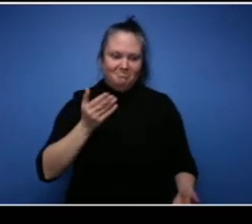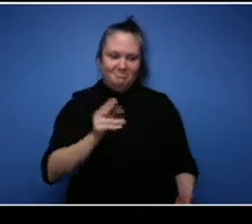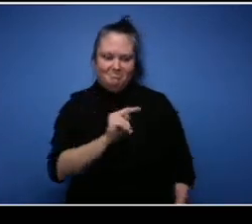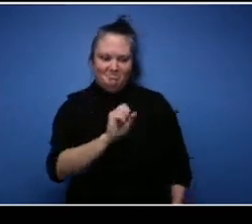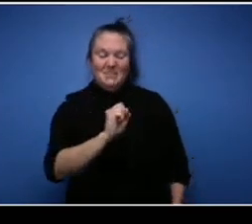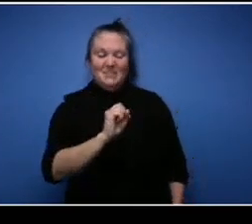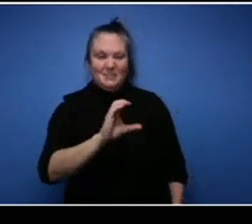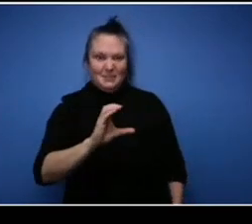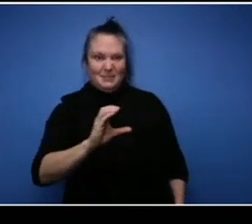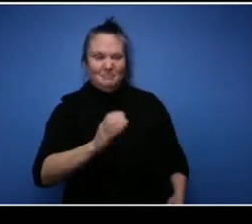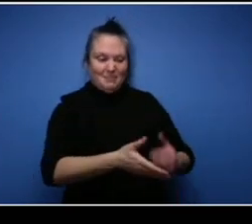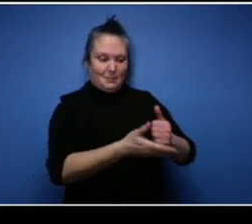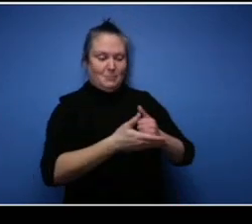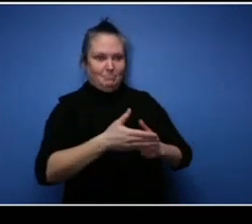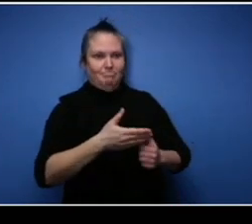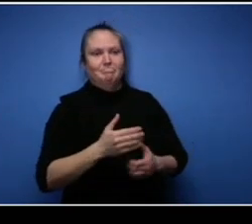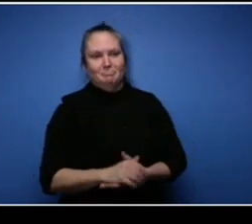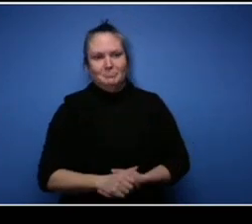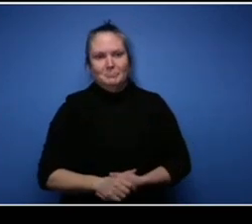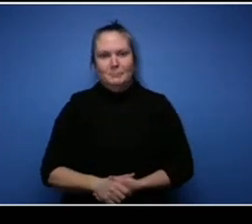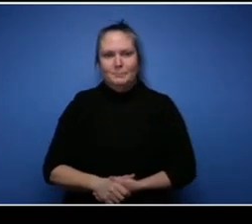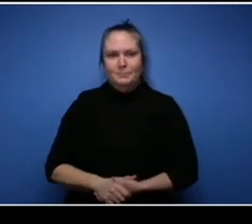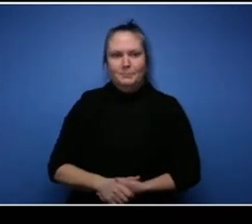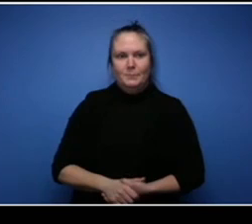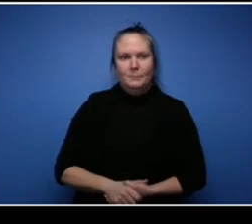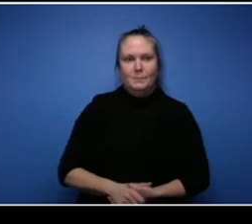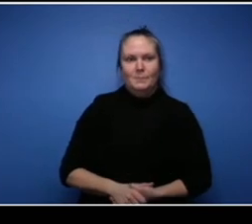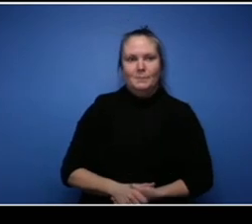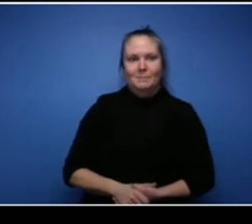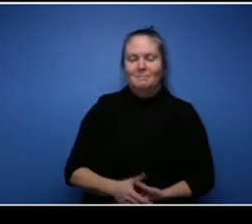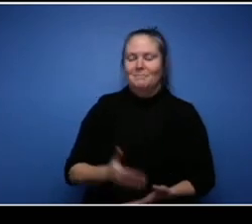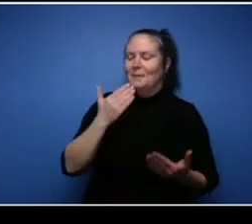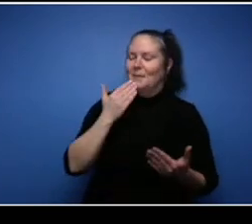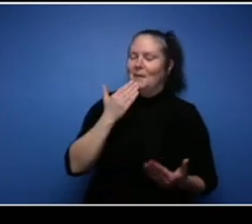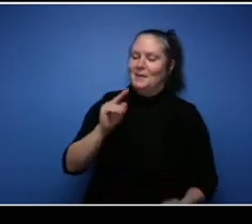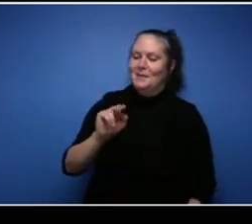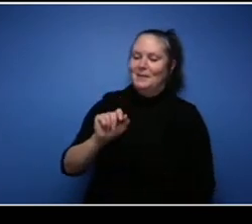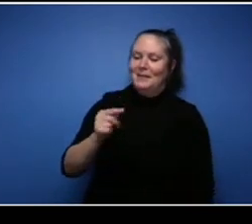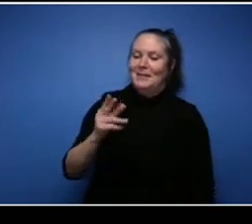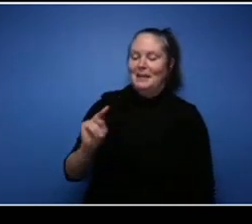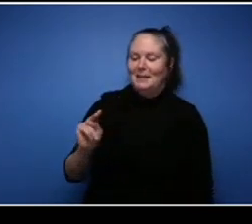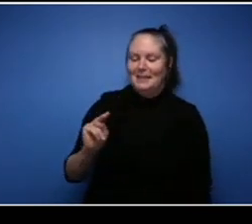Thank you for that Nathan, and I couldn't agree more and I'm pretty sure your business